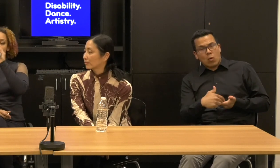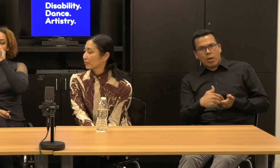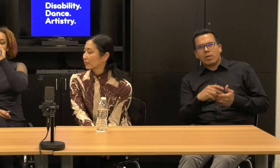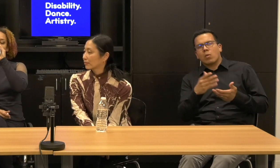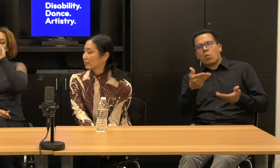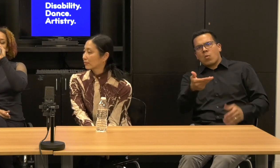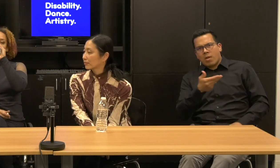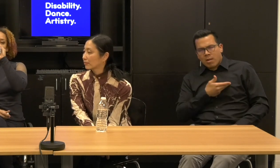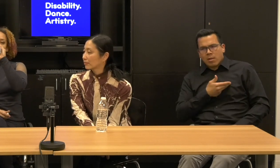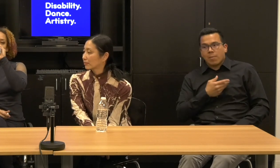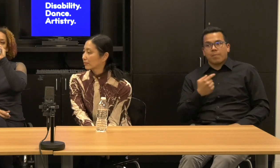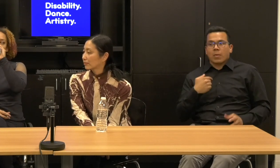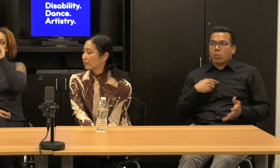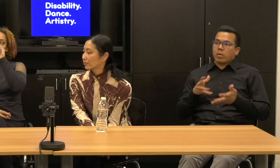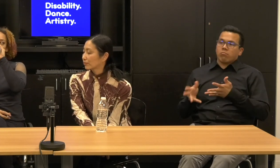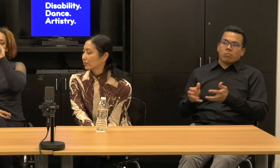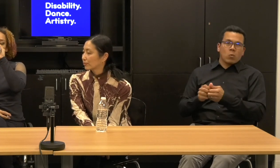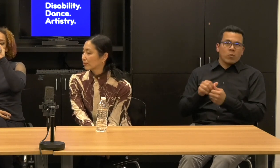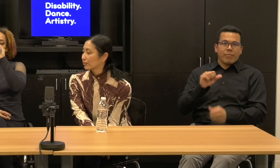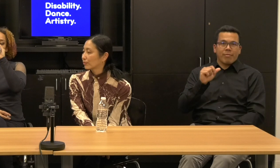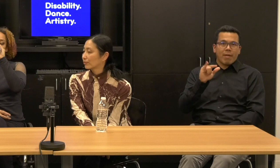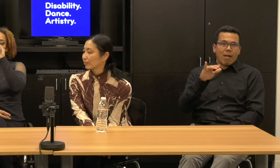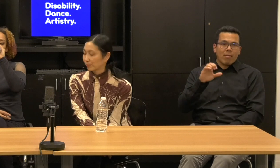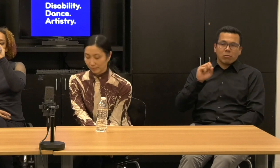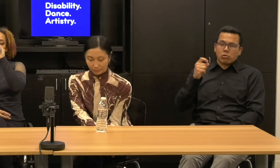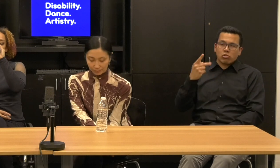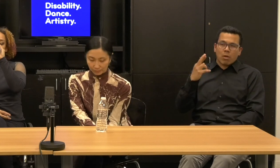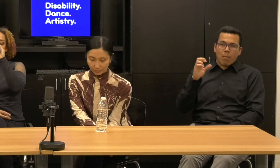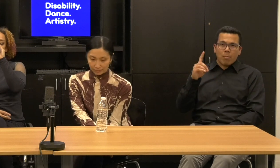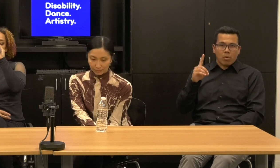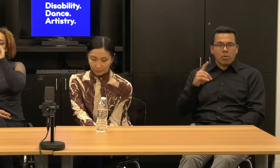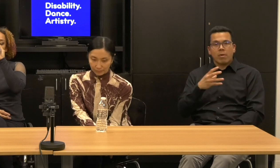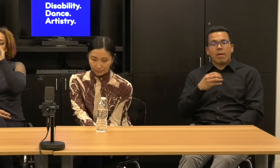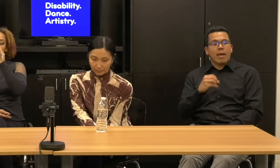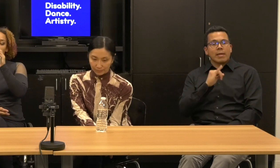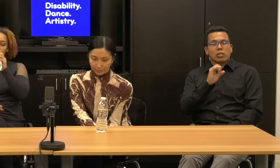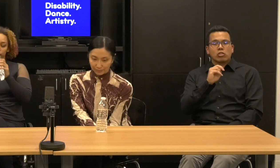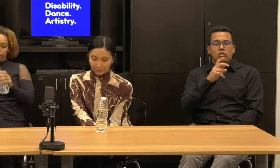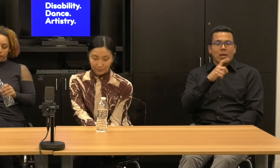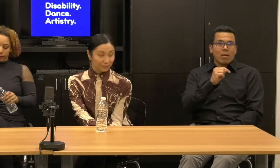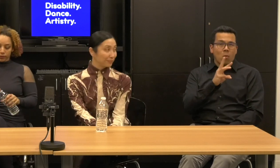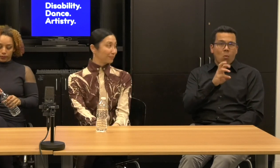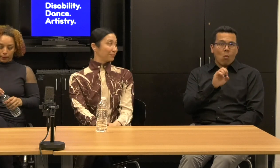We're talking with Alice shephard of Kinetic light and Janet, from New York live arts.